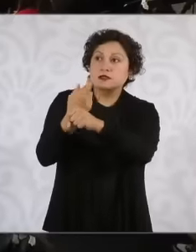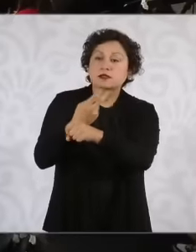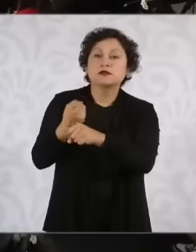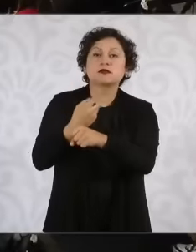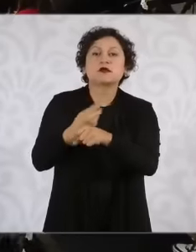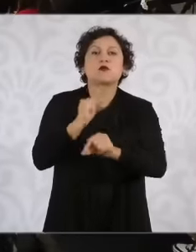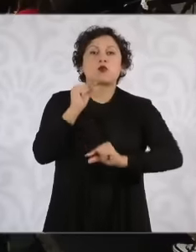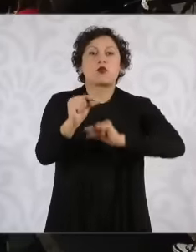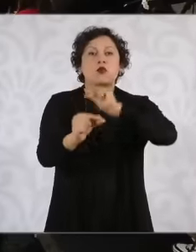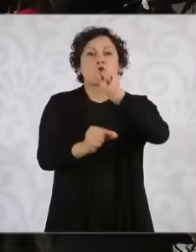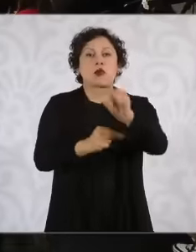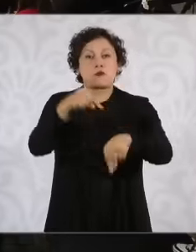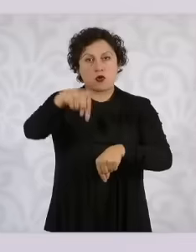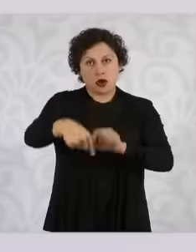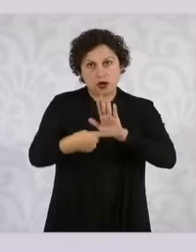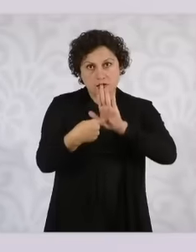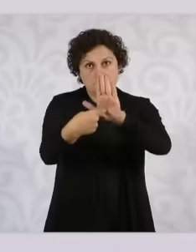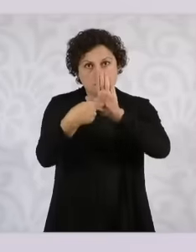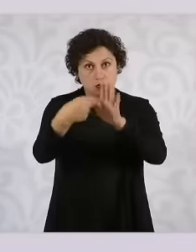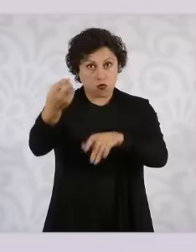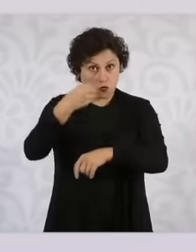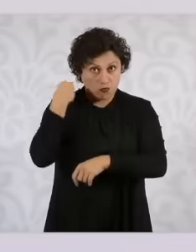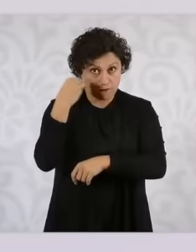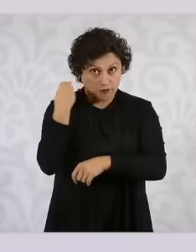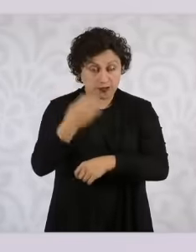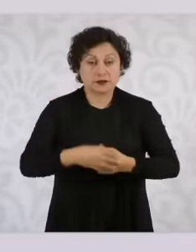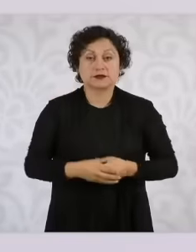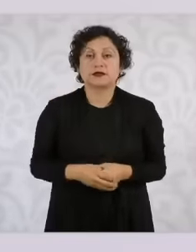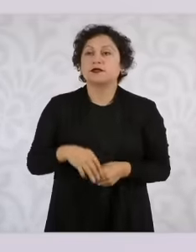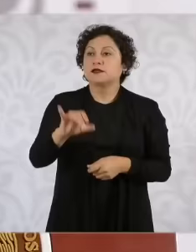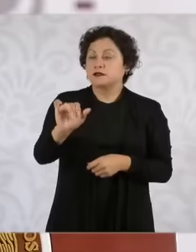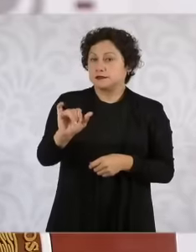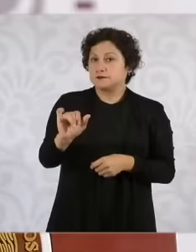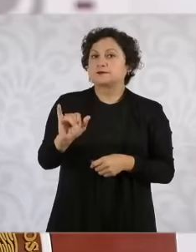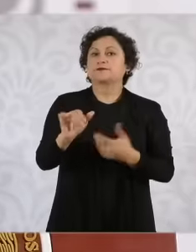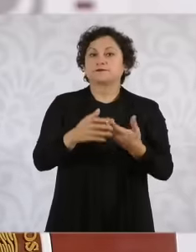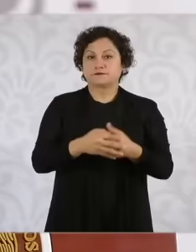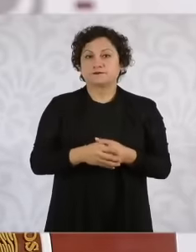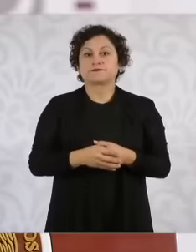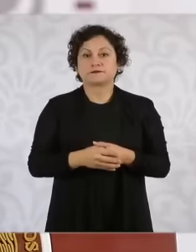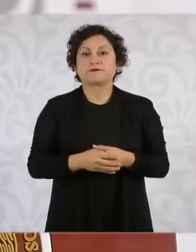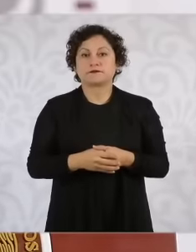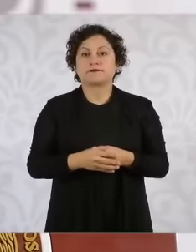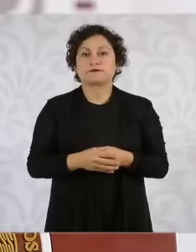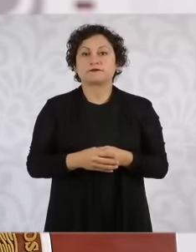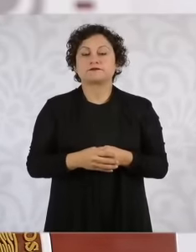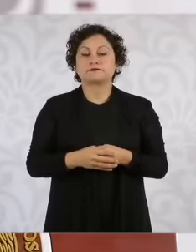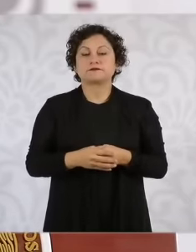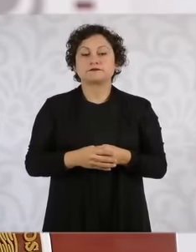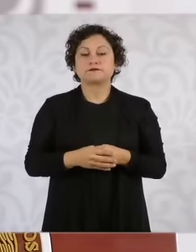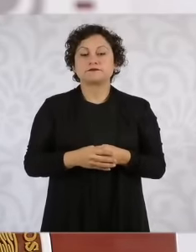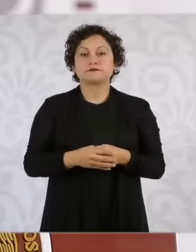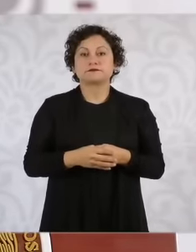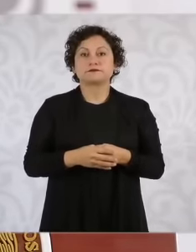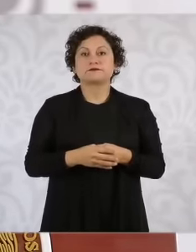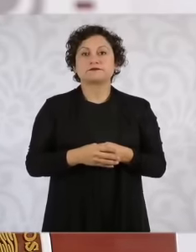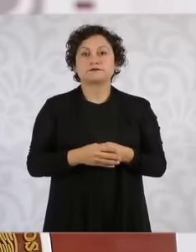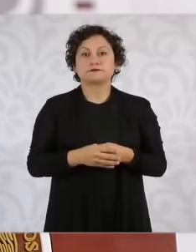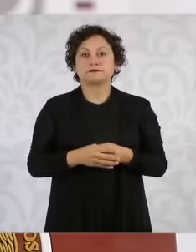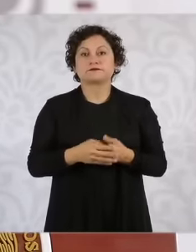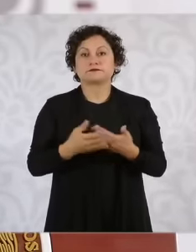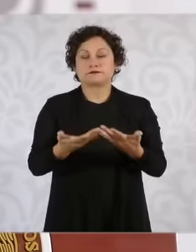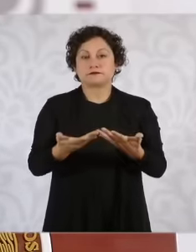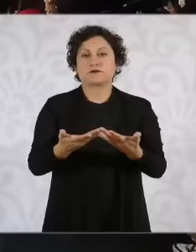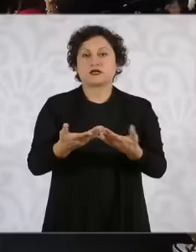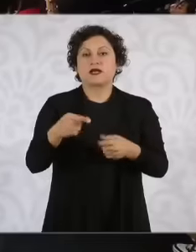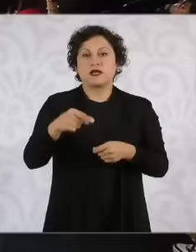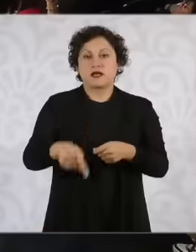Yes, we are going to agree so that you can see the security report from time to time